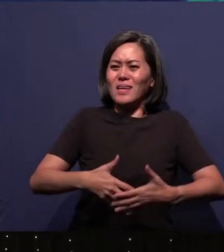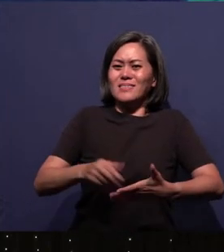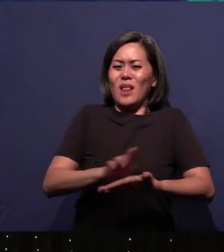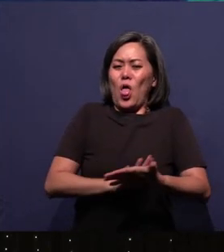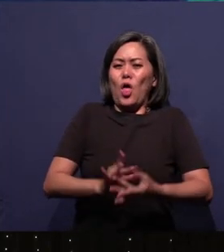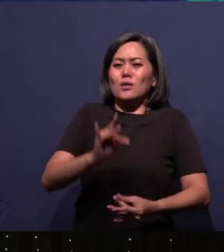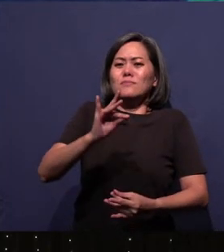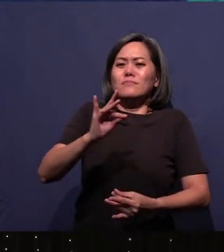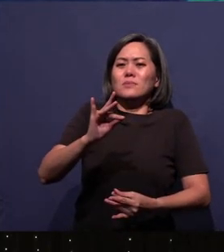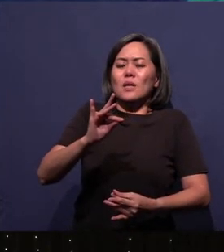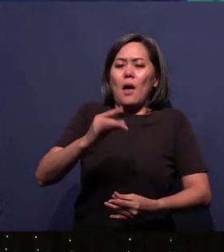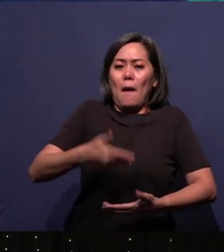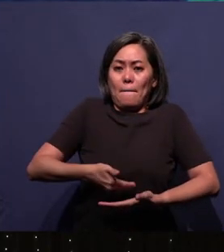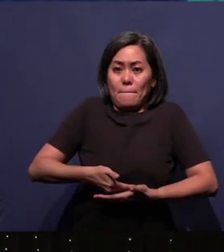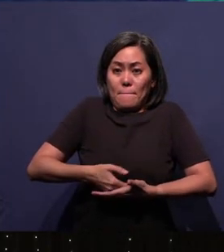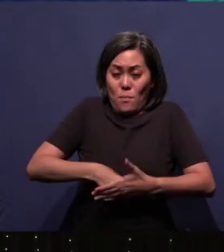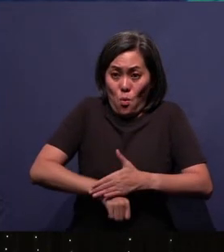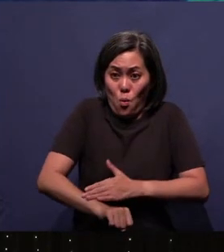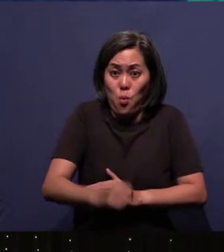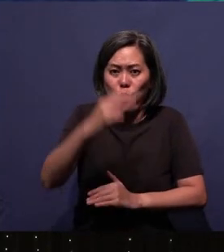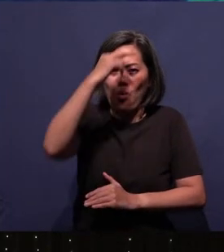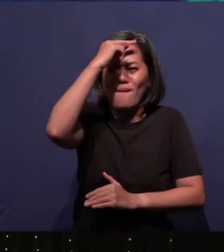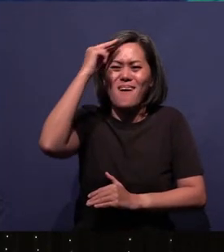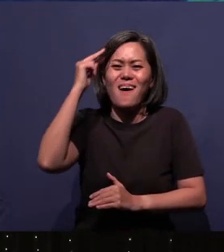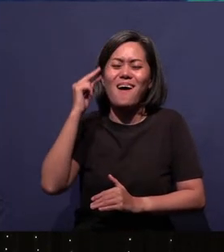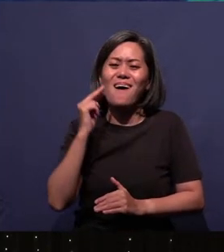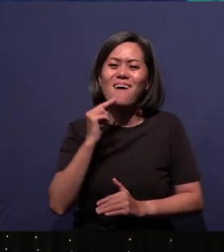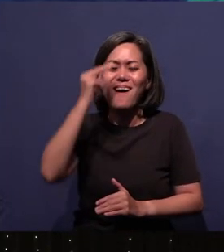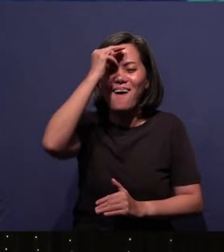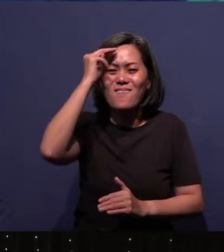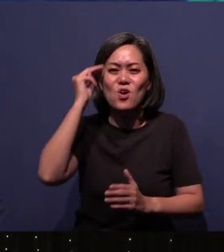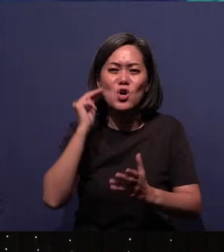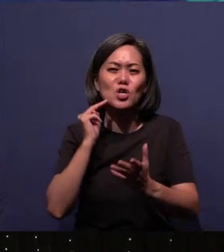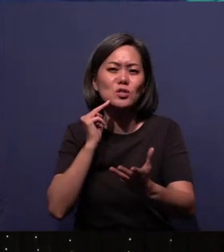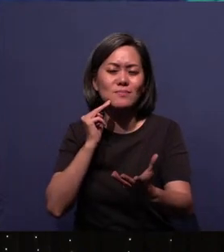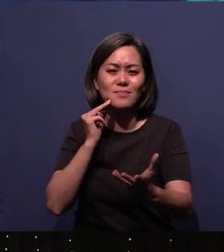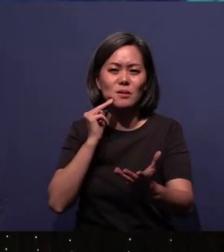was conceived by the Holy Spirit, born of the Virgin Mary.